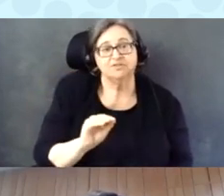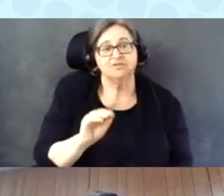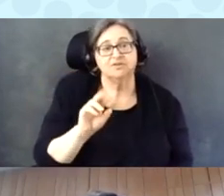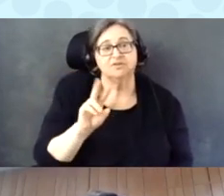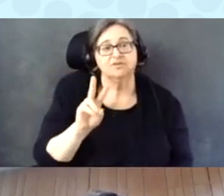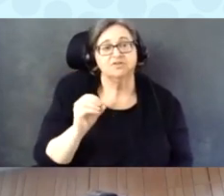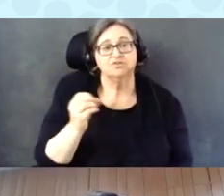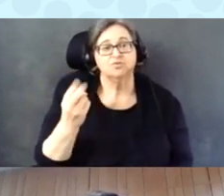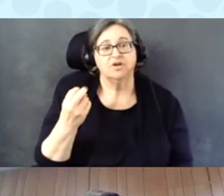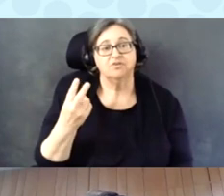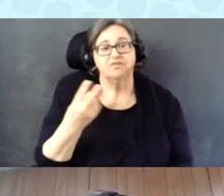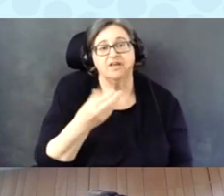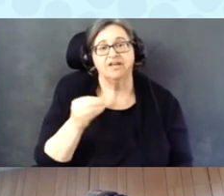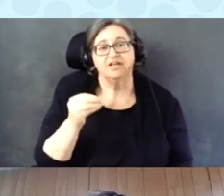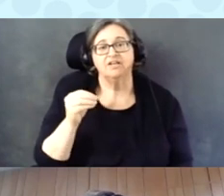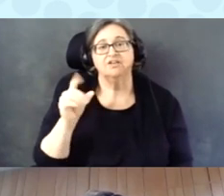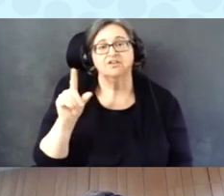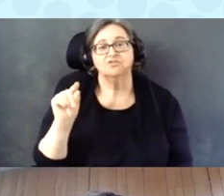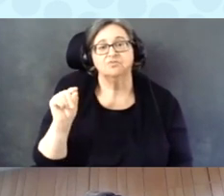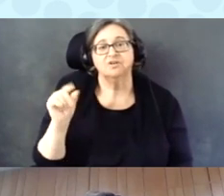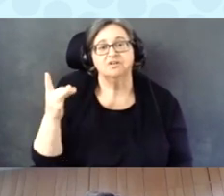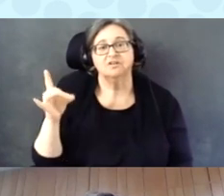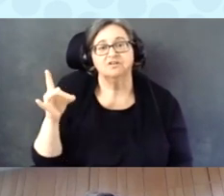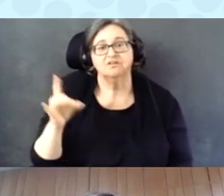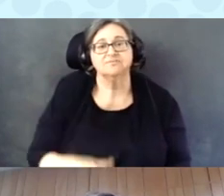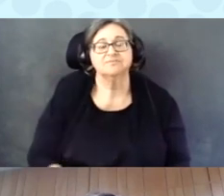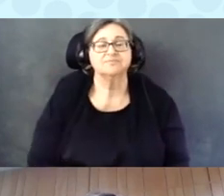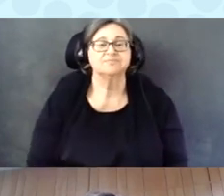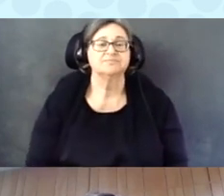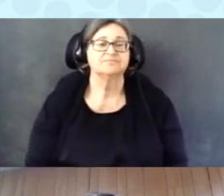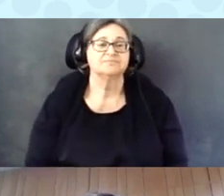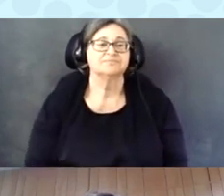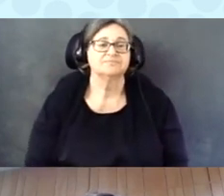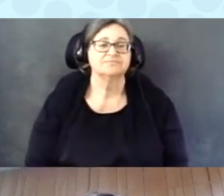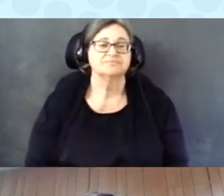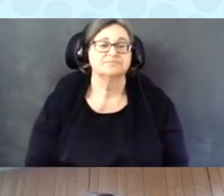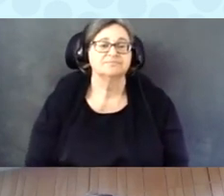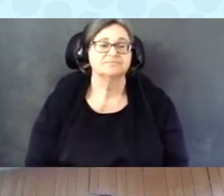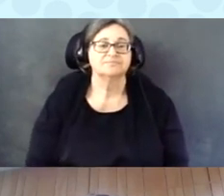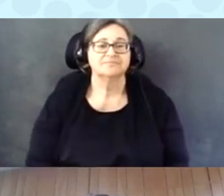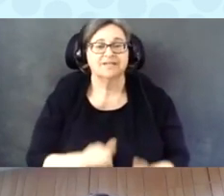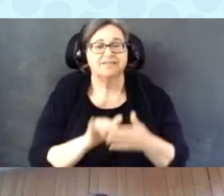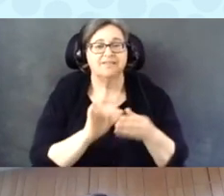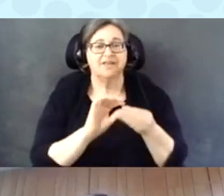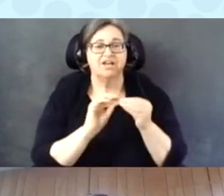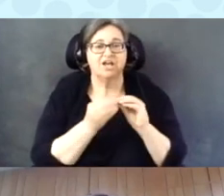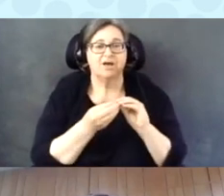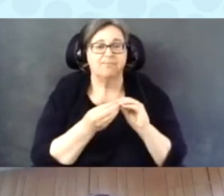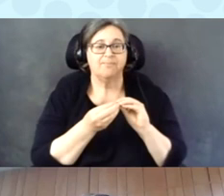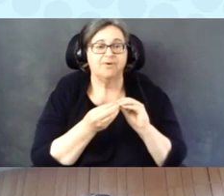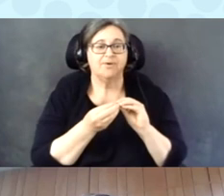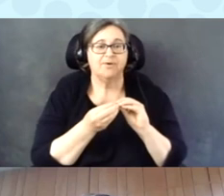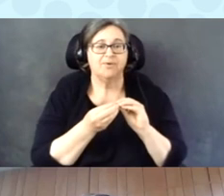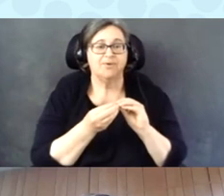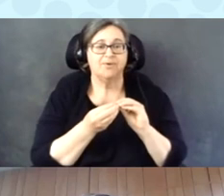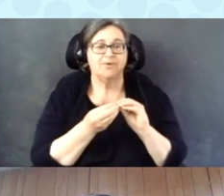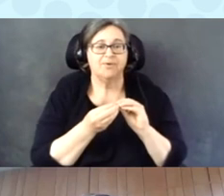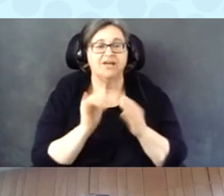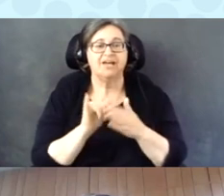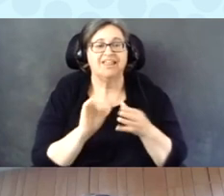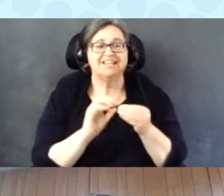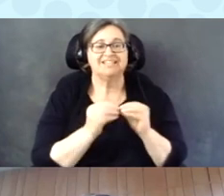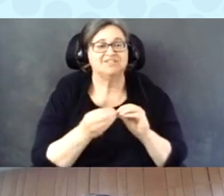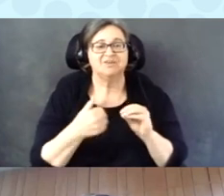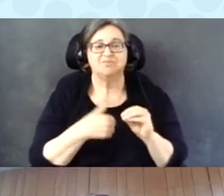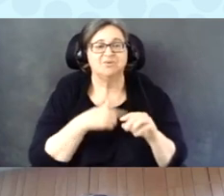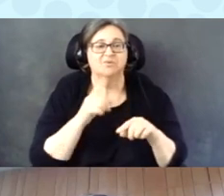Yes, so this number is a number that we can't accept, you know.